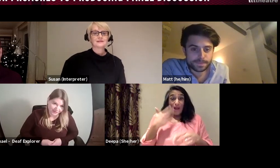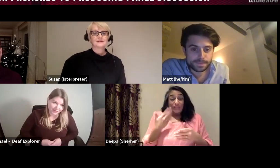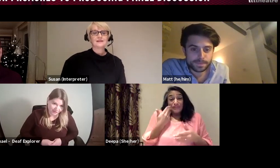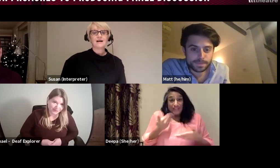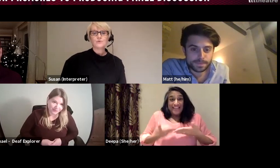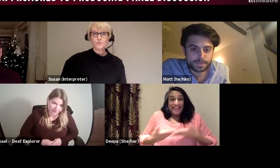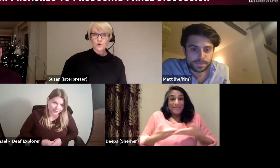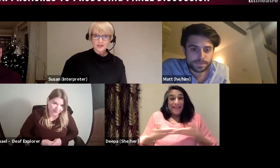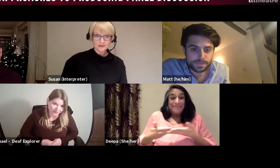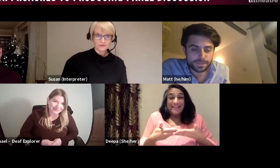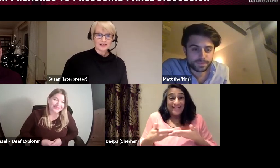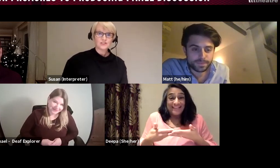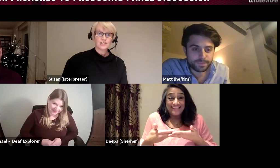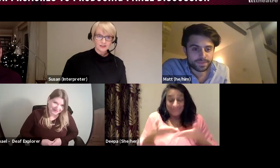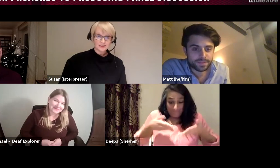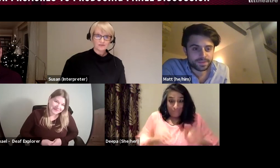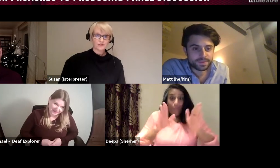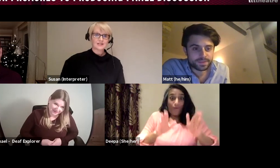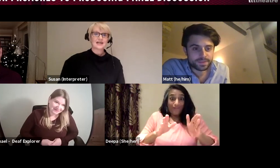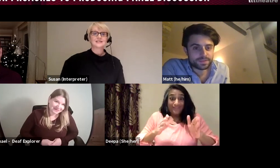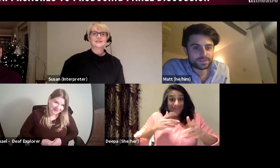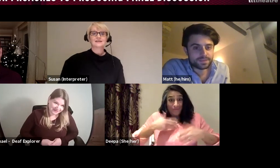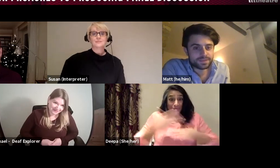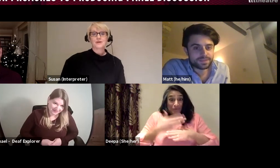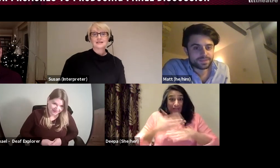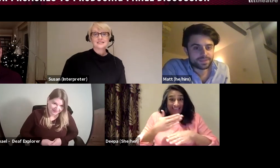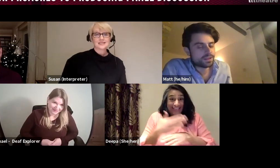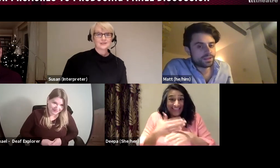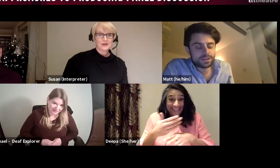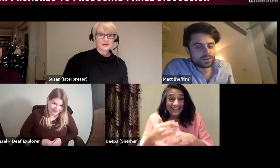And I was working on that just after I had had my second baby.